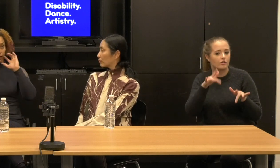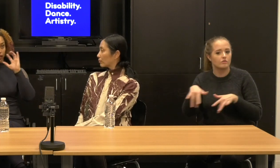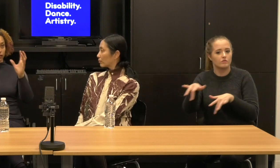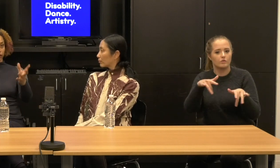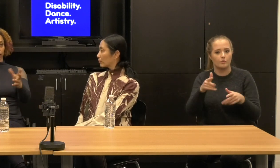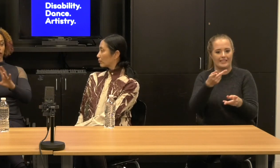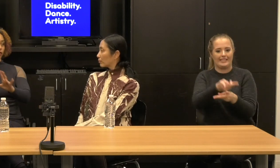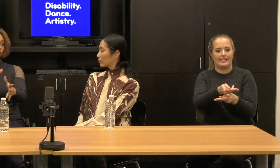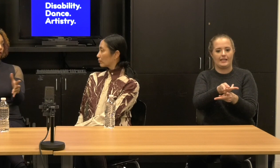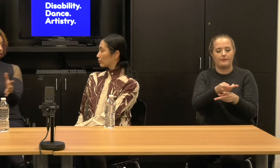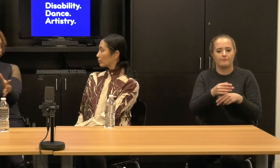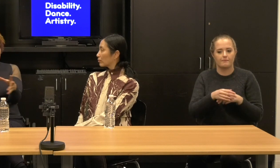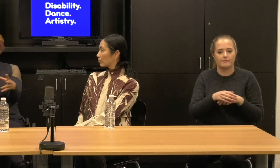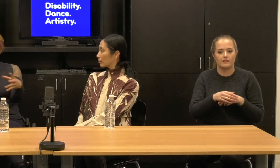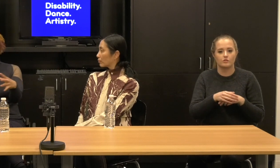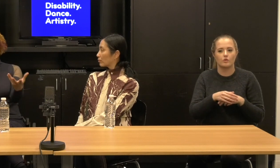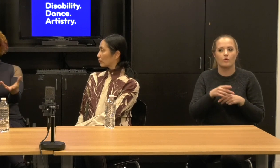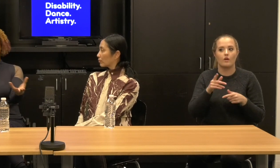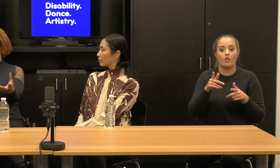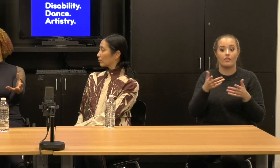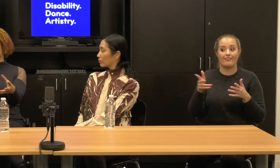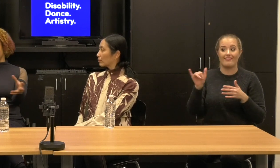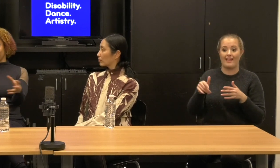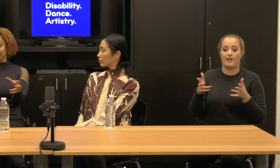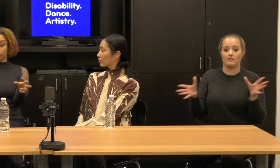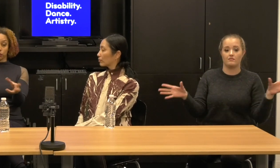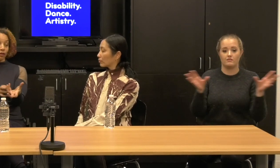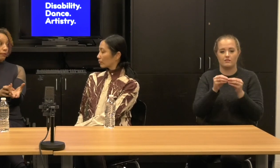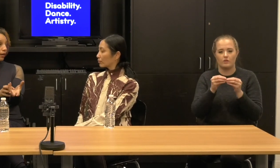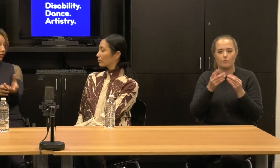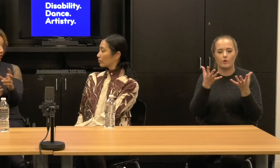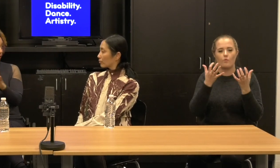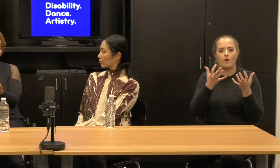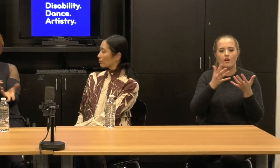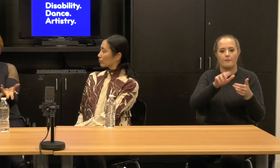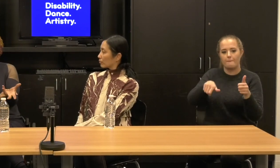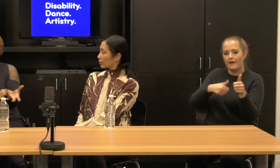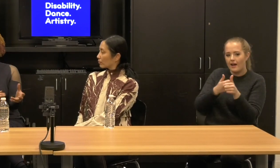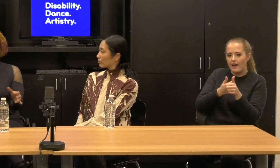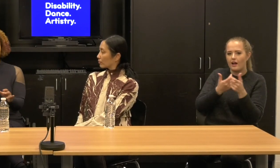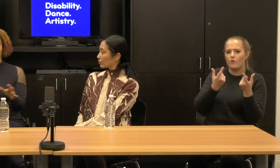a kind of psychological, internal dramatic script that was read by two voice artists.